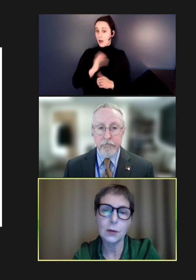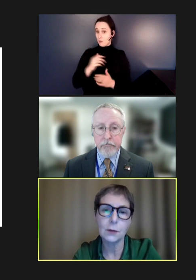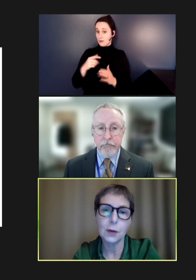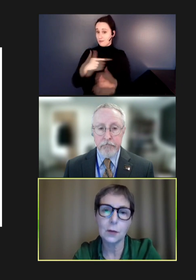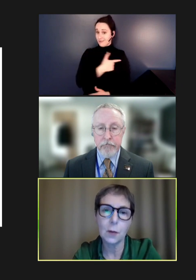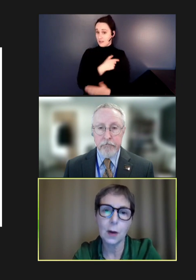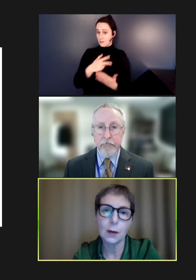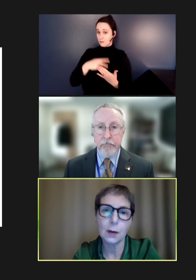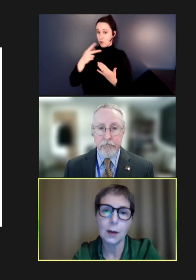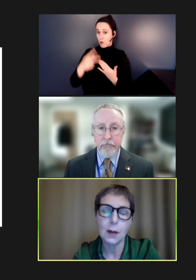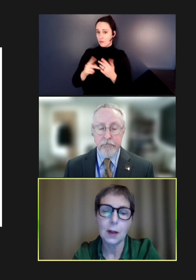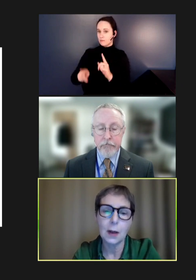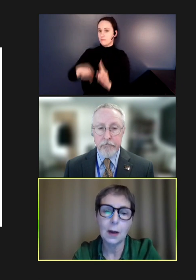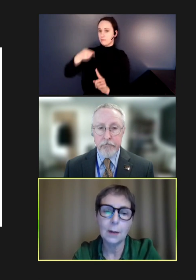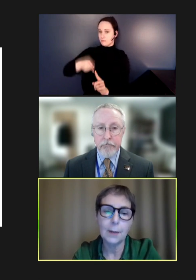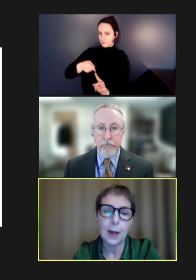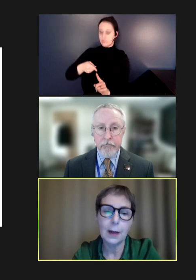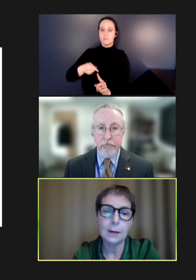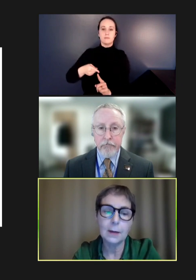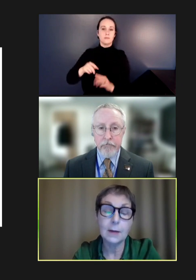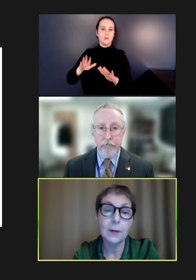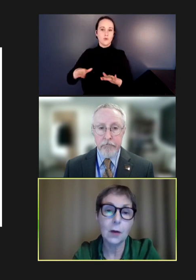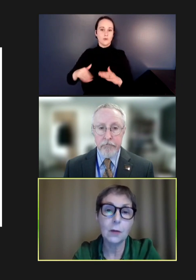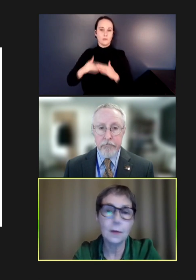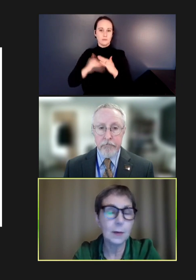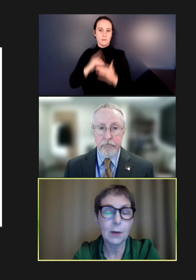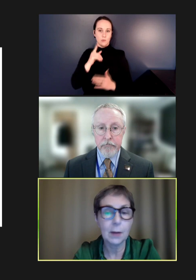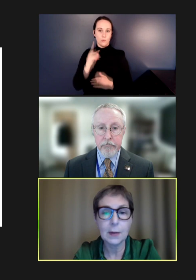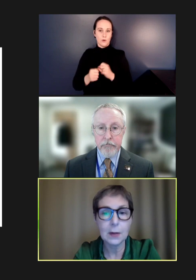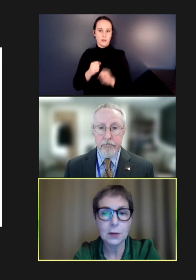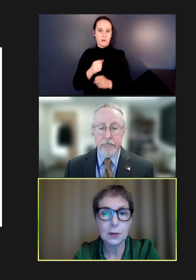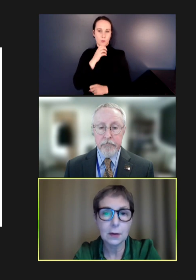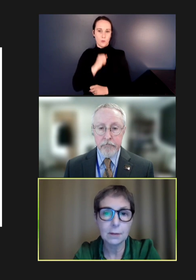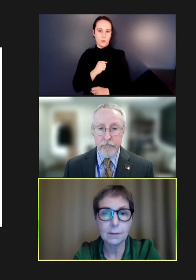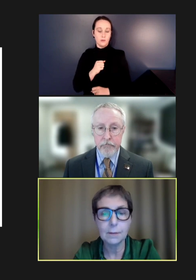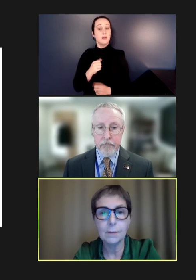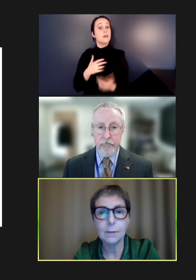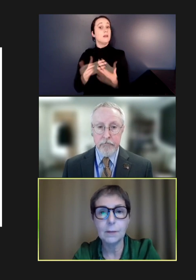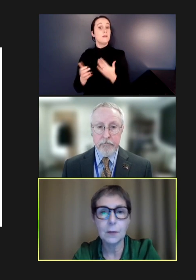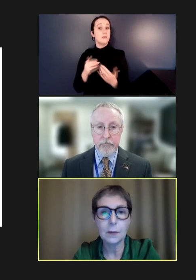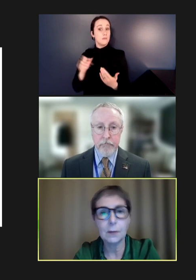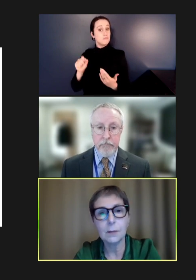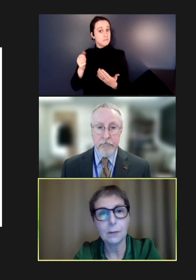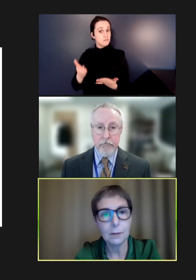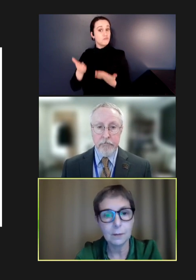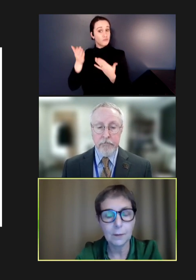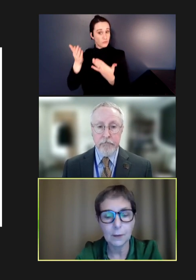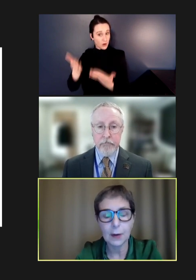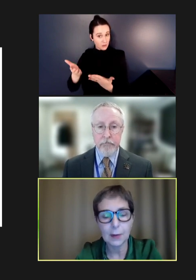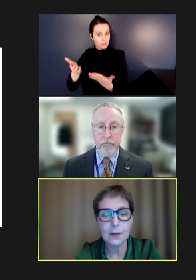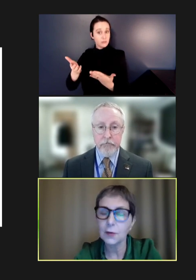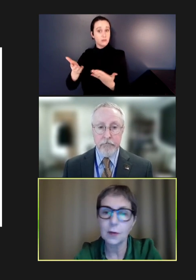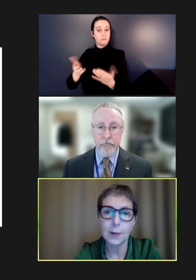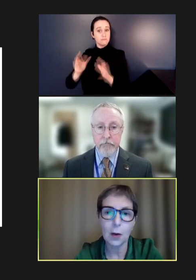children under one. And even though there's been a recommendation to -- for immunization to be whole